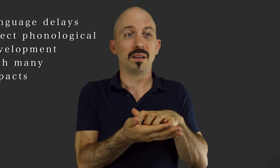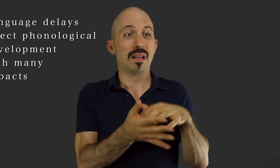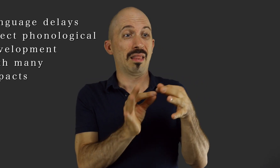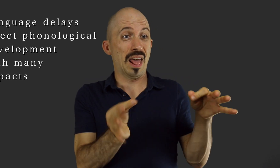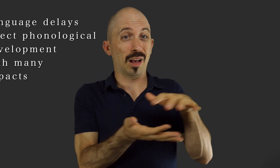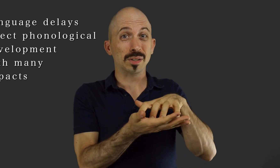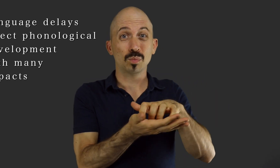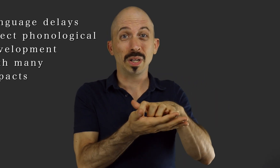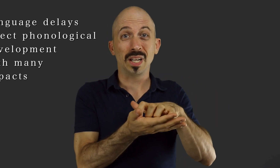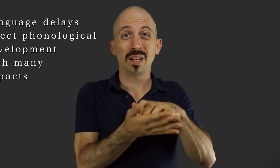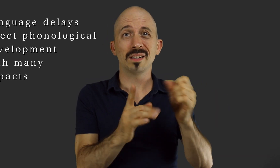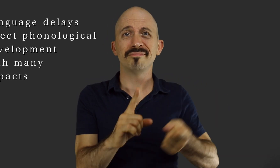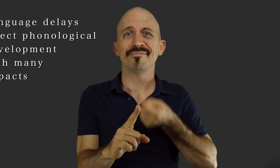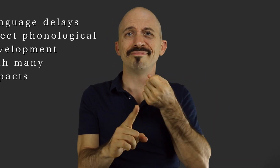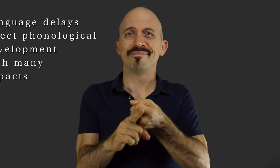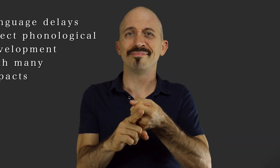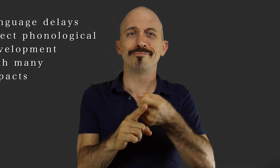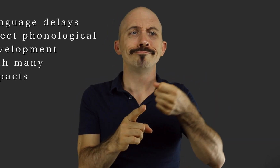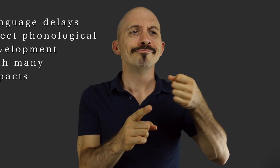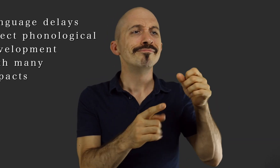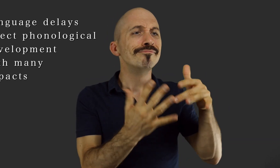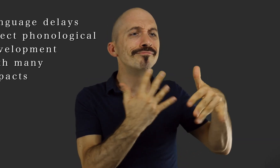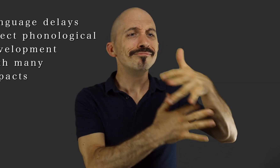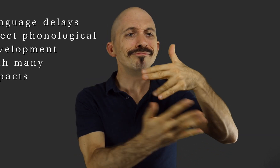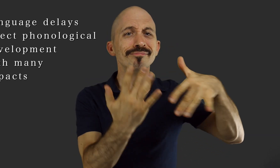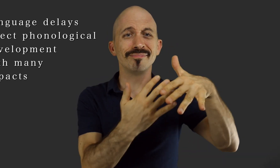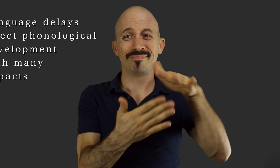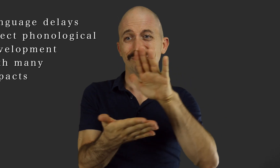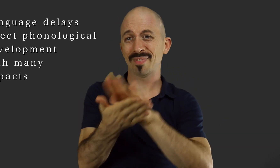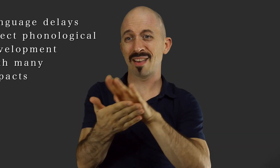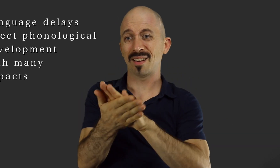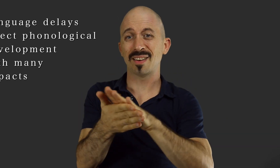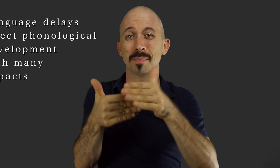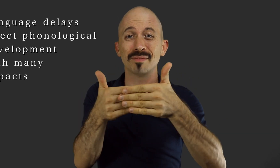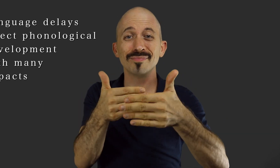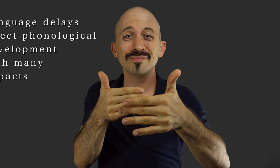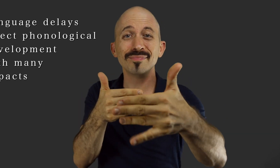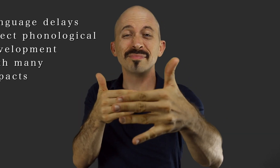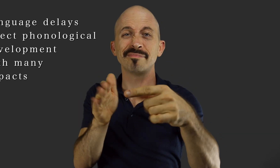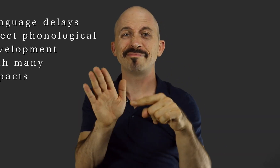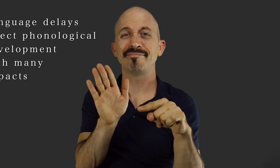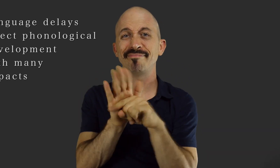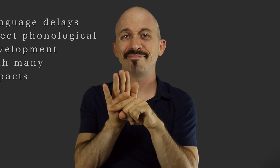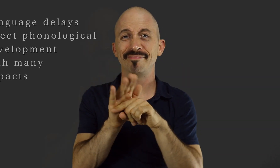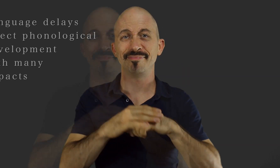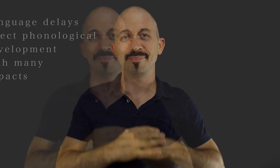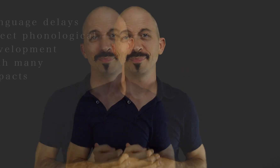Weak language production results in negative future social and academic impacts.